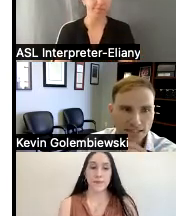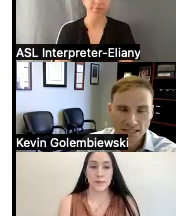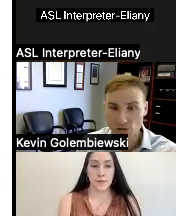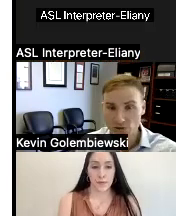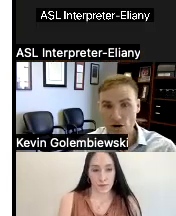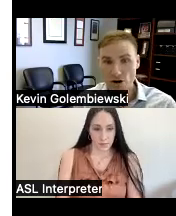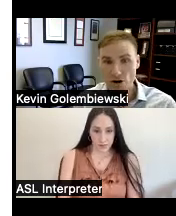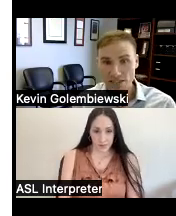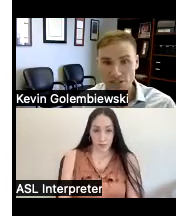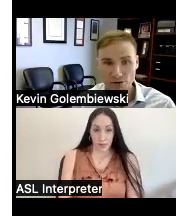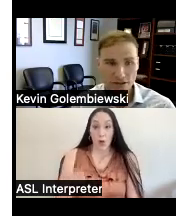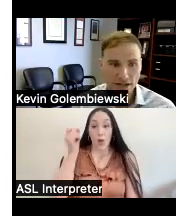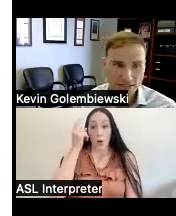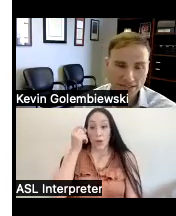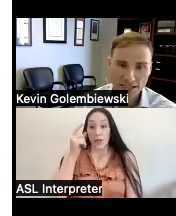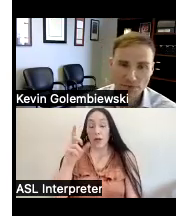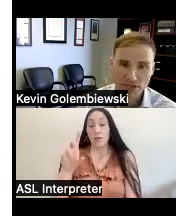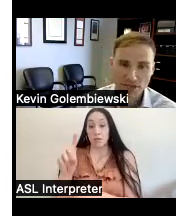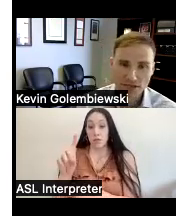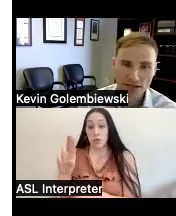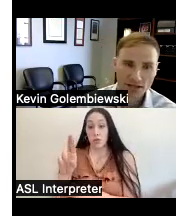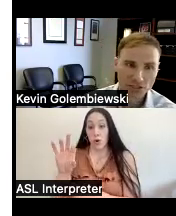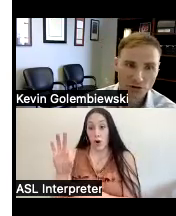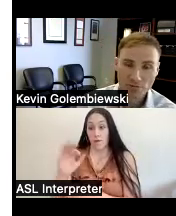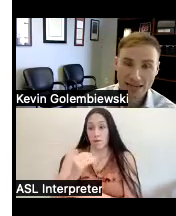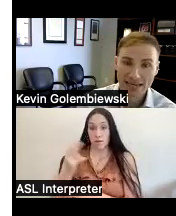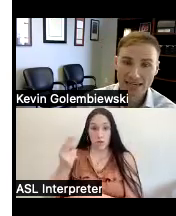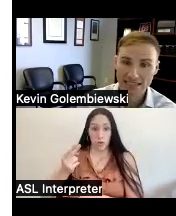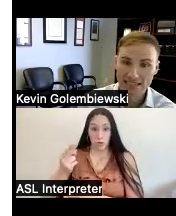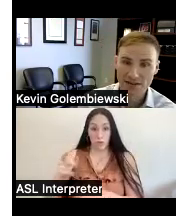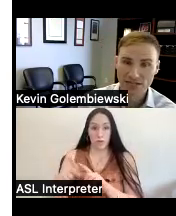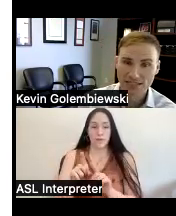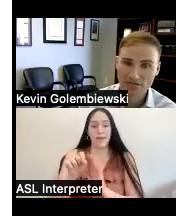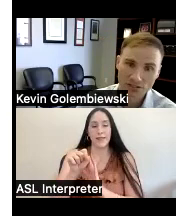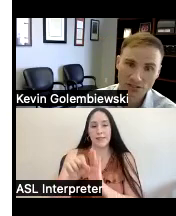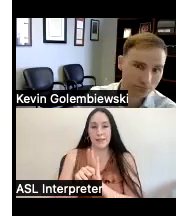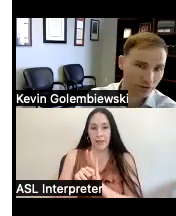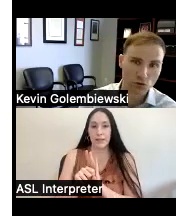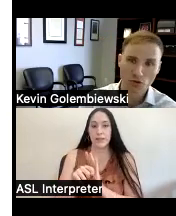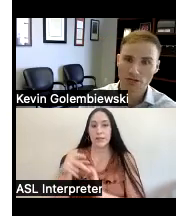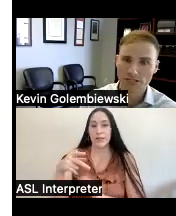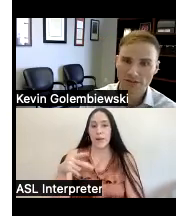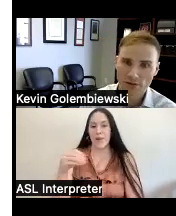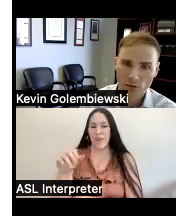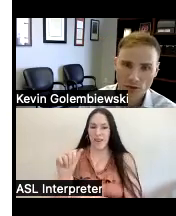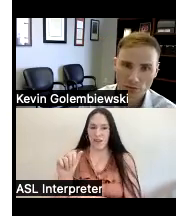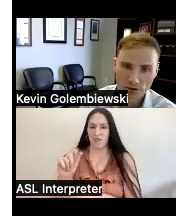and so drf's history as the state's p a started back in 1977 so a few years after the Willow